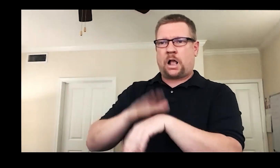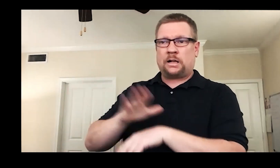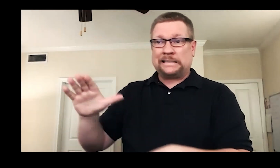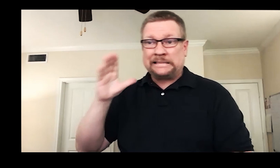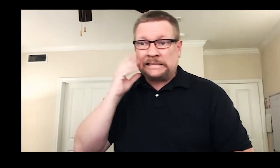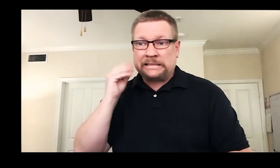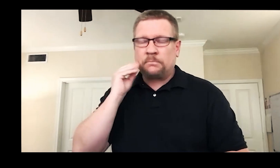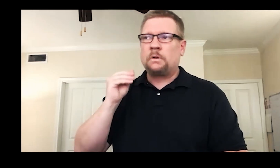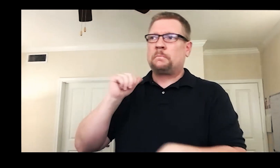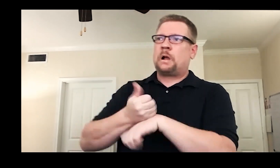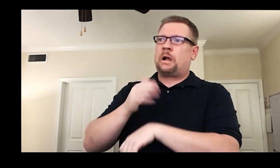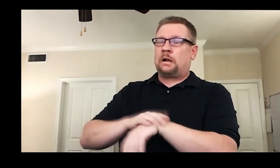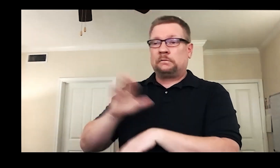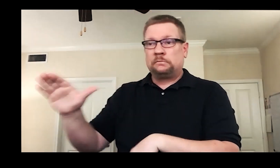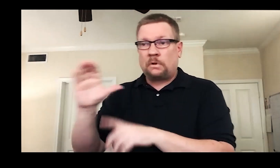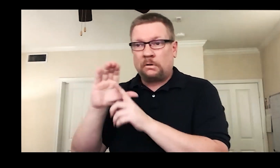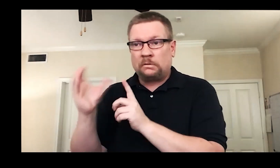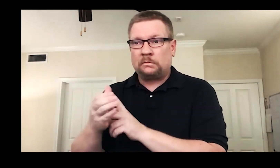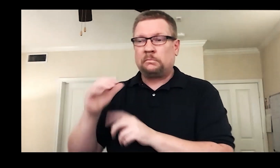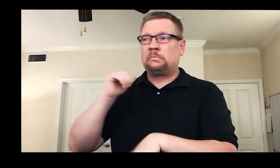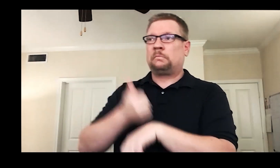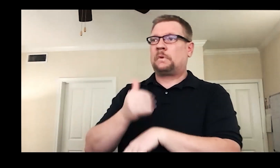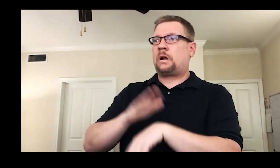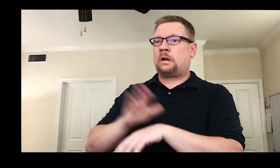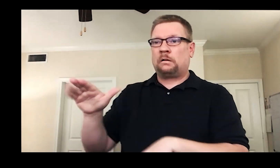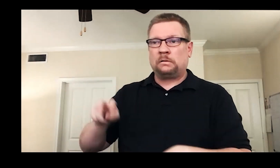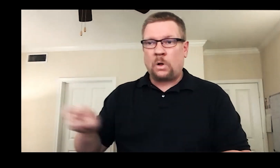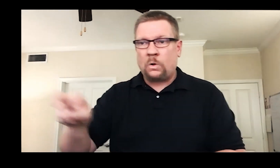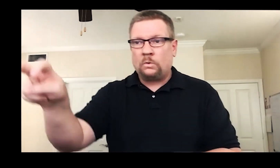their own culture, their journey.